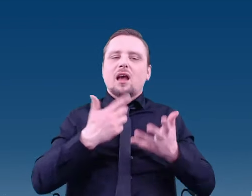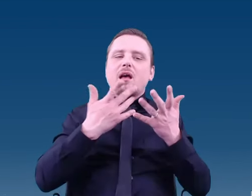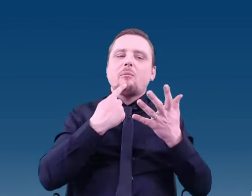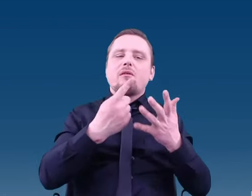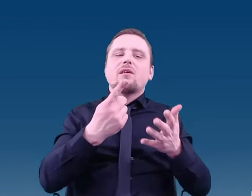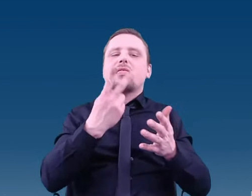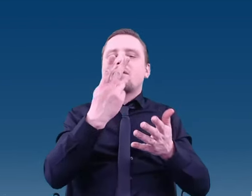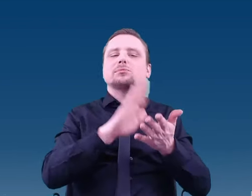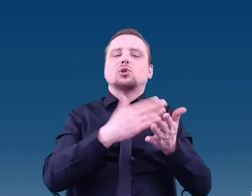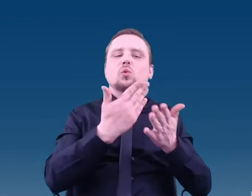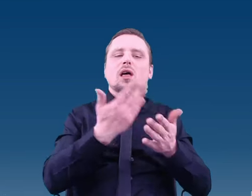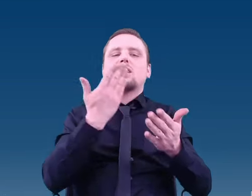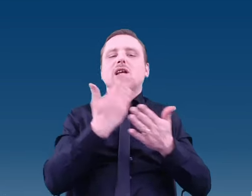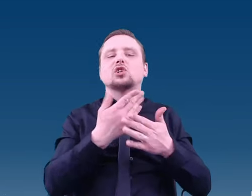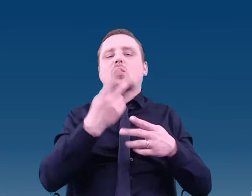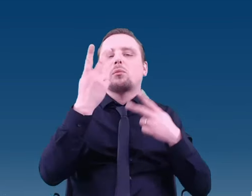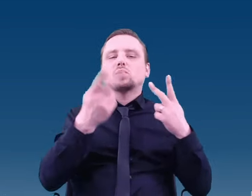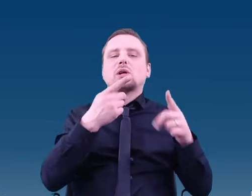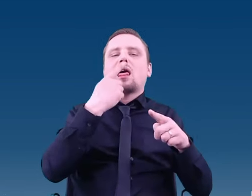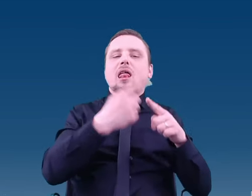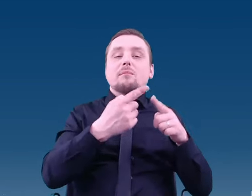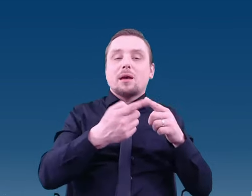may not be entirely legitimate.